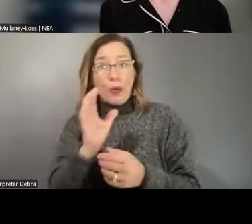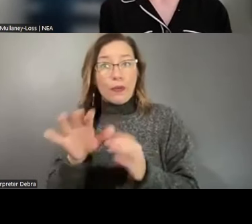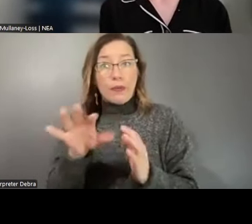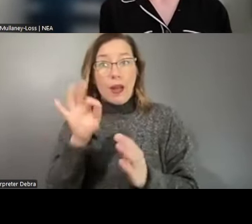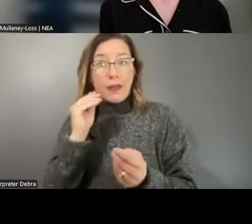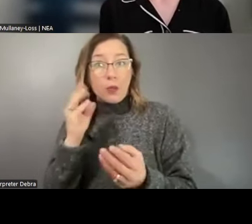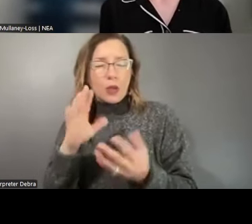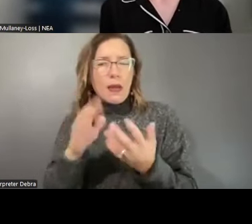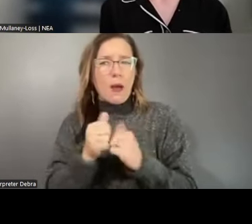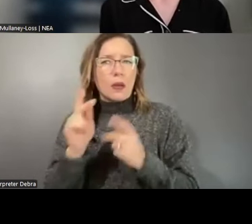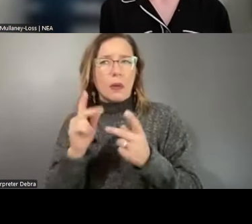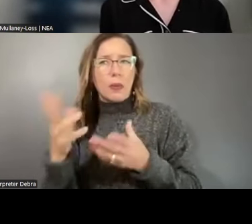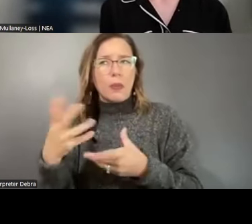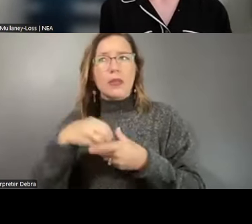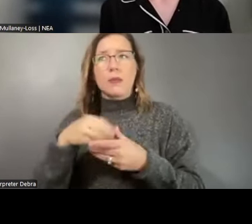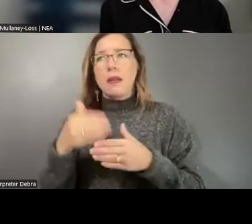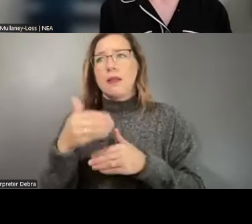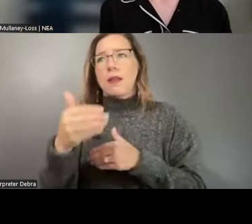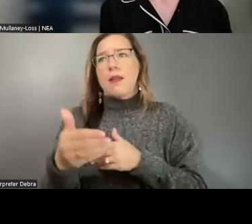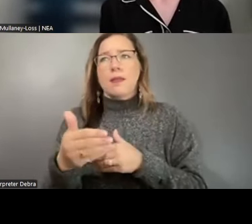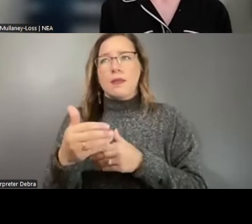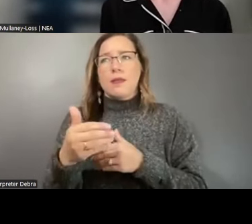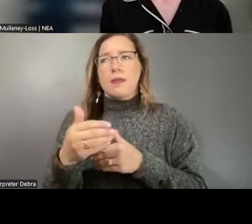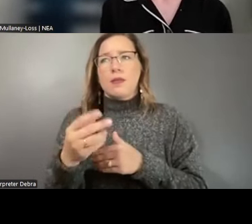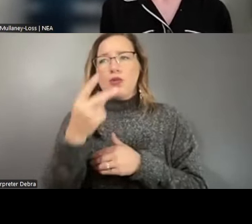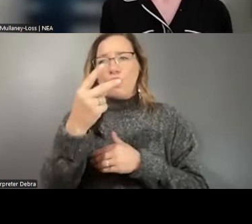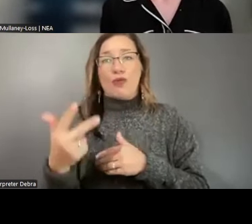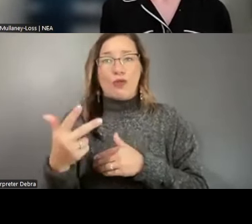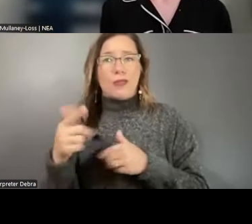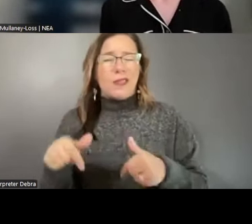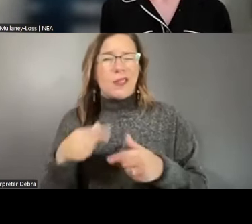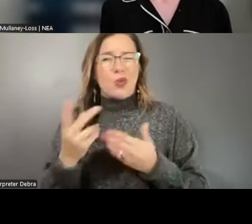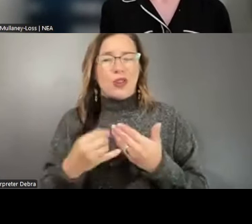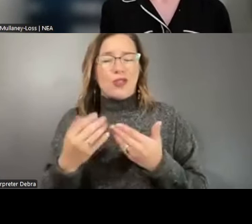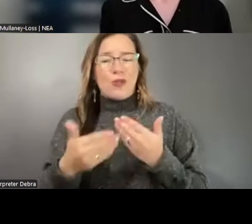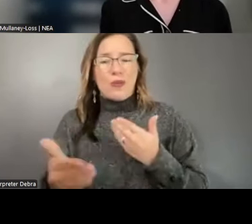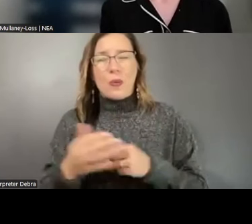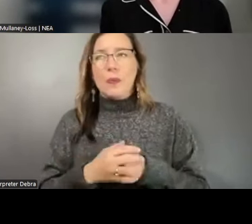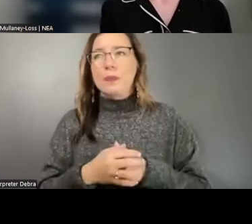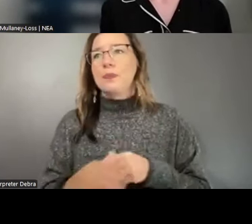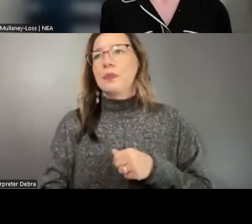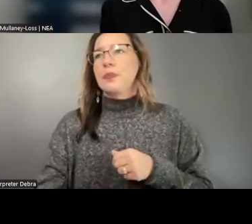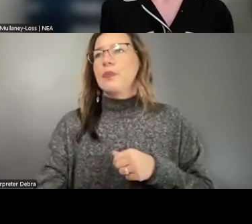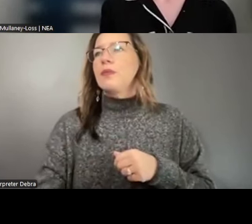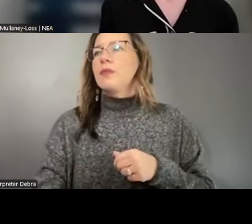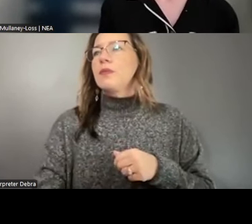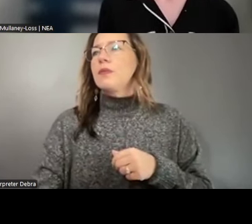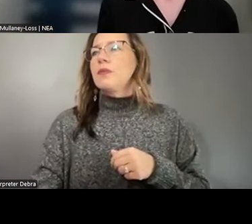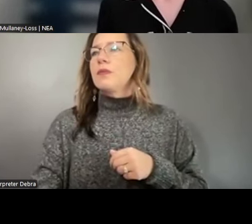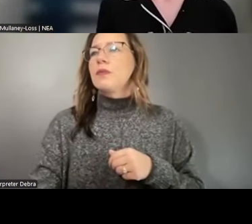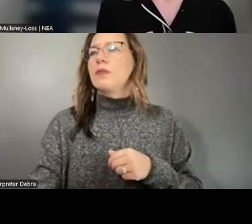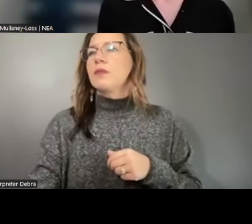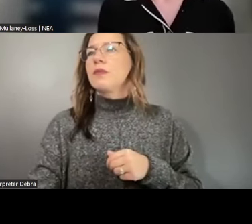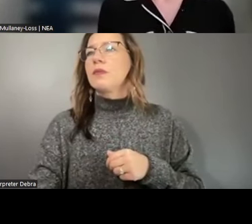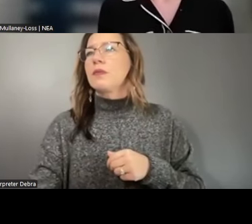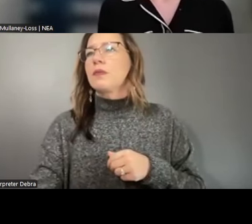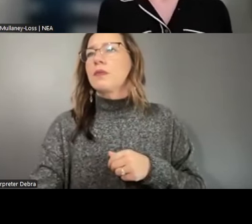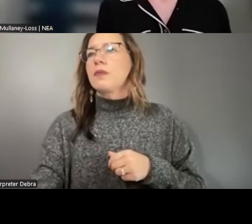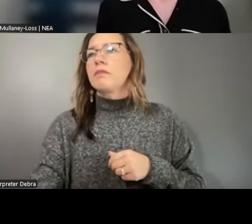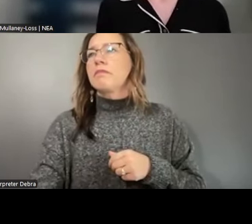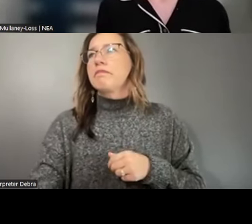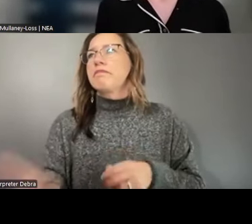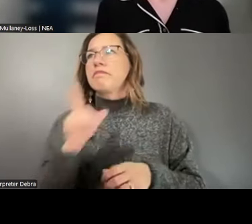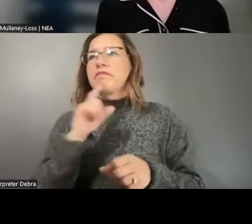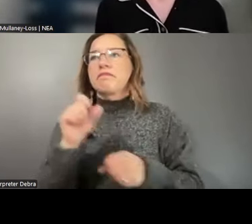participate in the next two thirds of this project going forward? - Absolutely. We will be asking